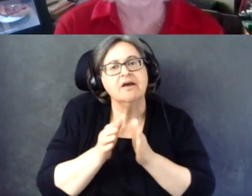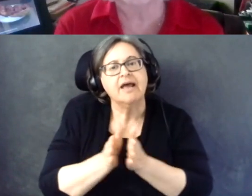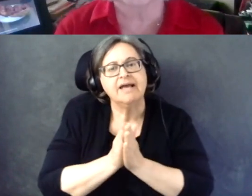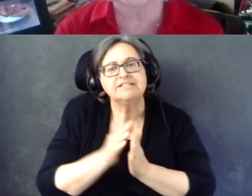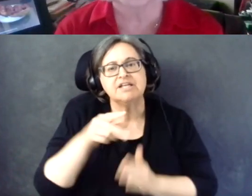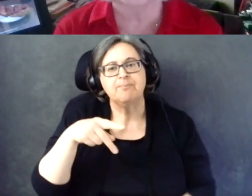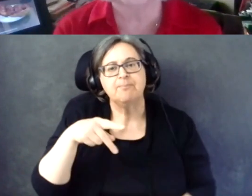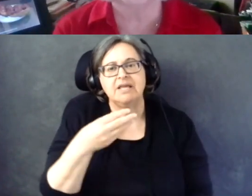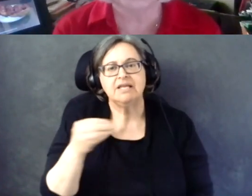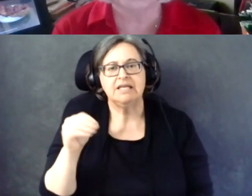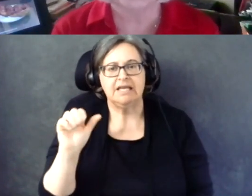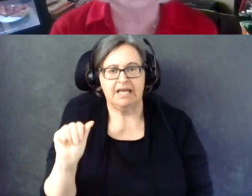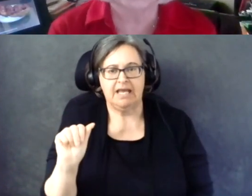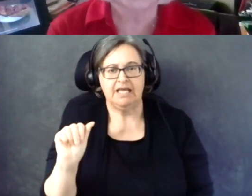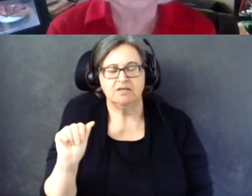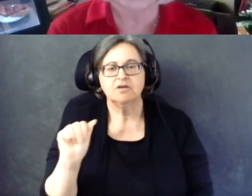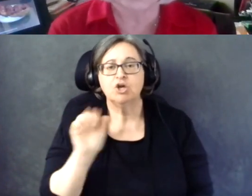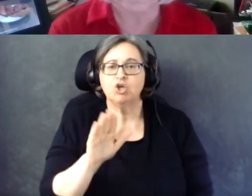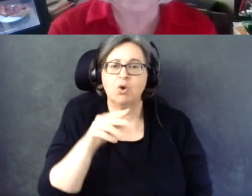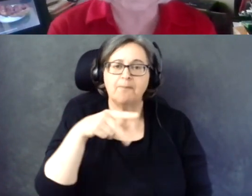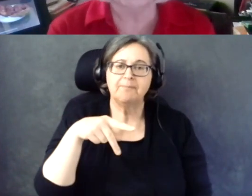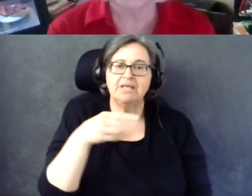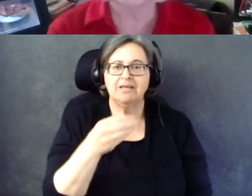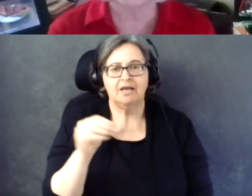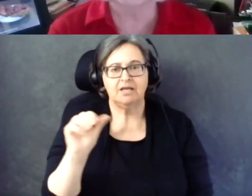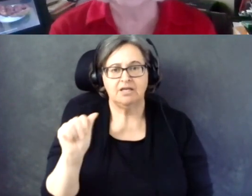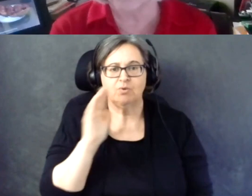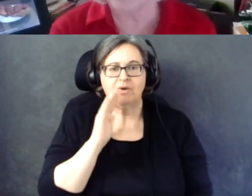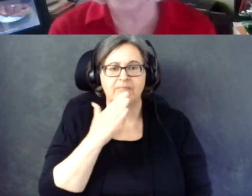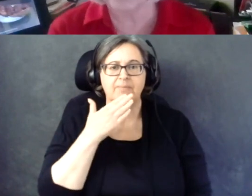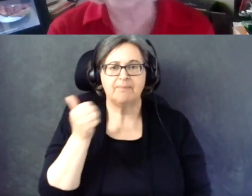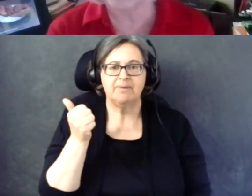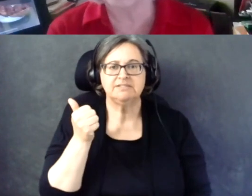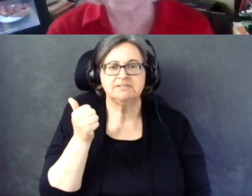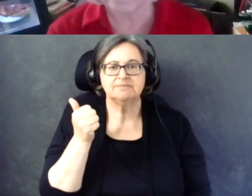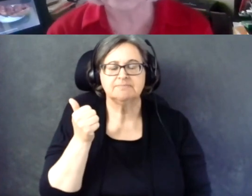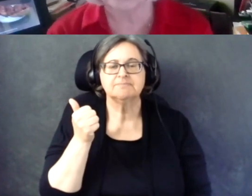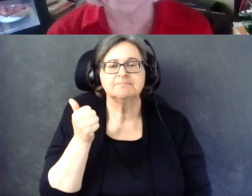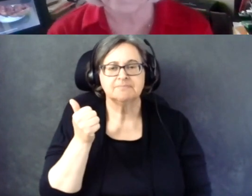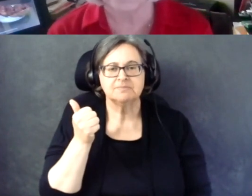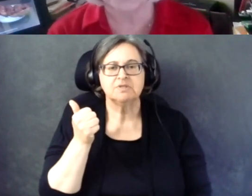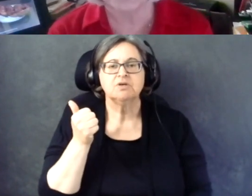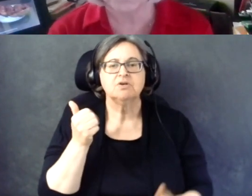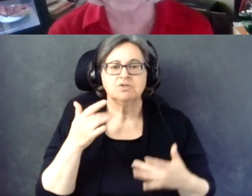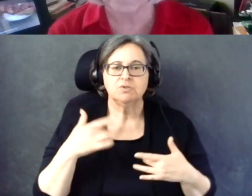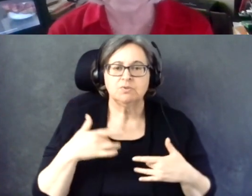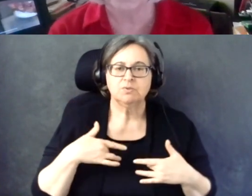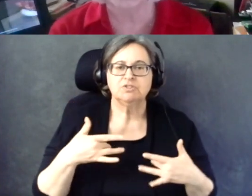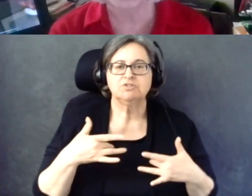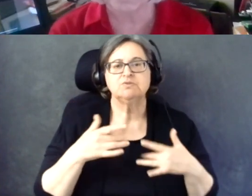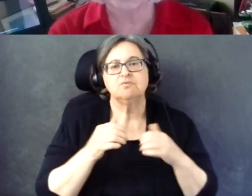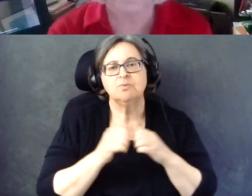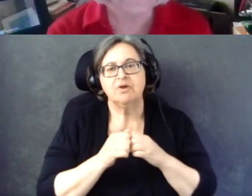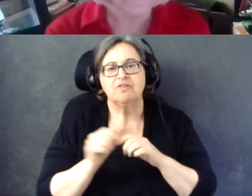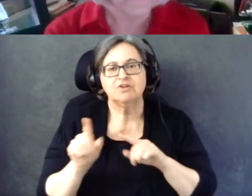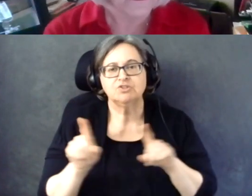Your P&A is going to be the best informed as to the status of the survey in those states.